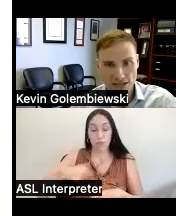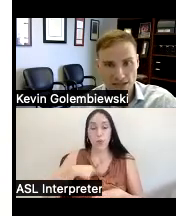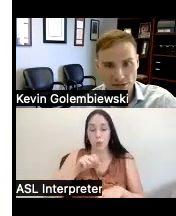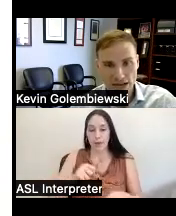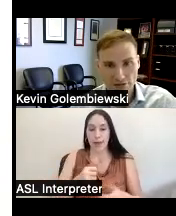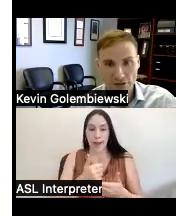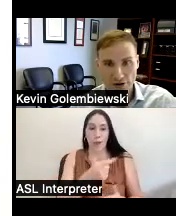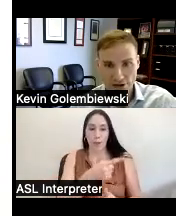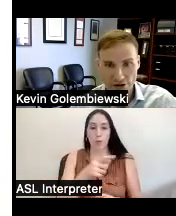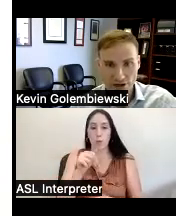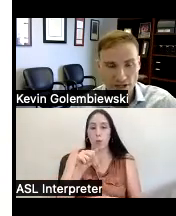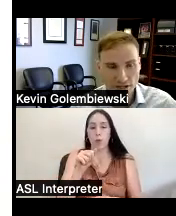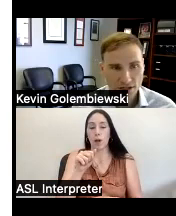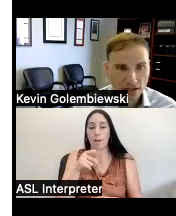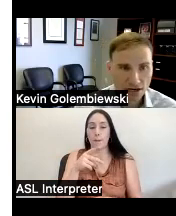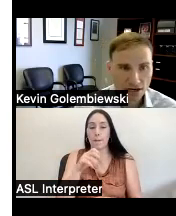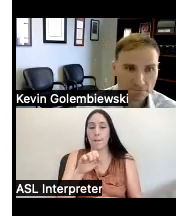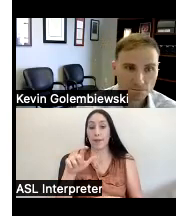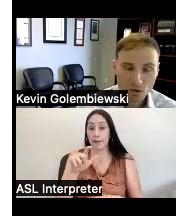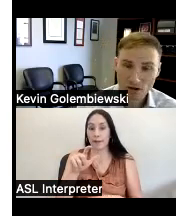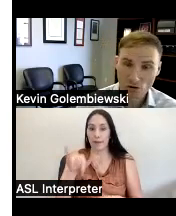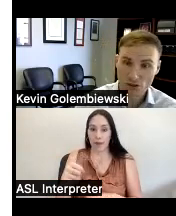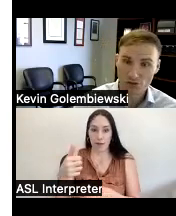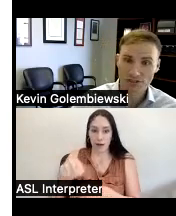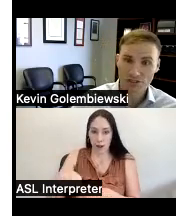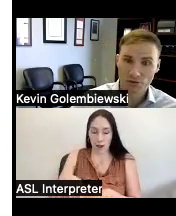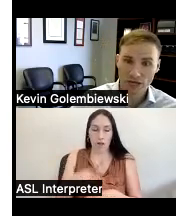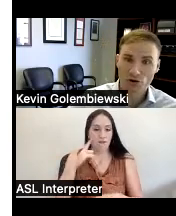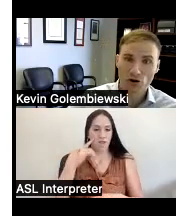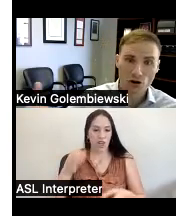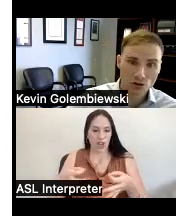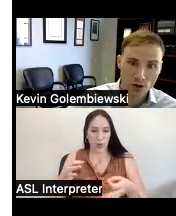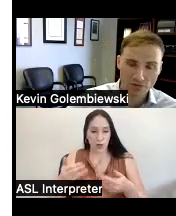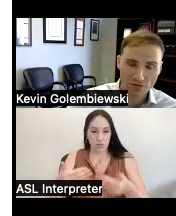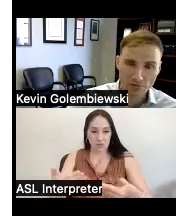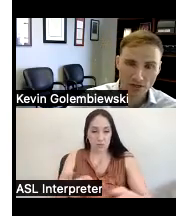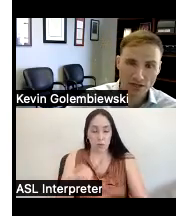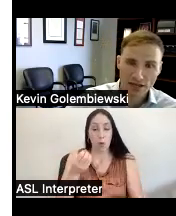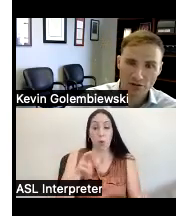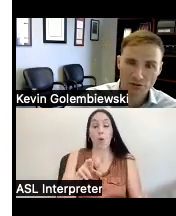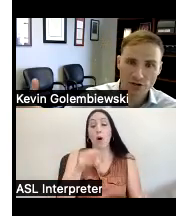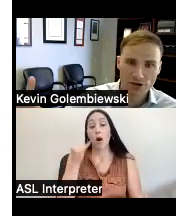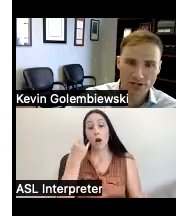denial at a fair hearing we could also assist you if you're on the waiver and there's been a